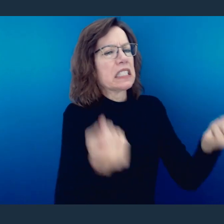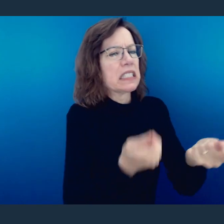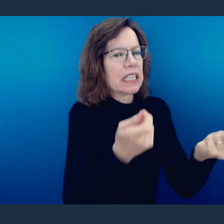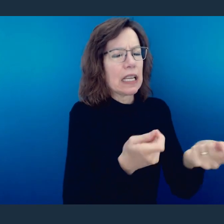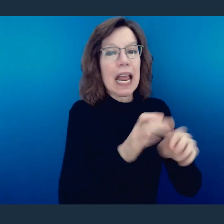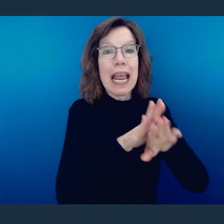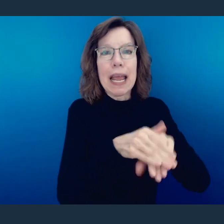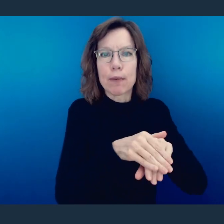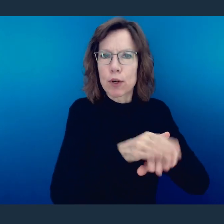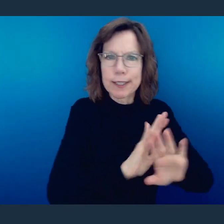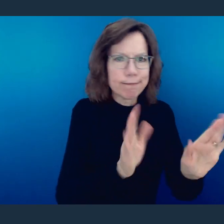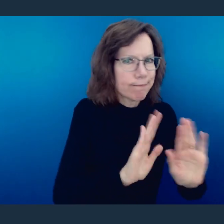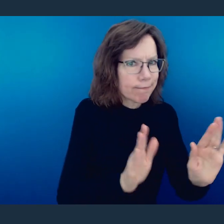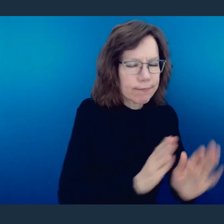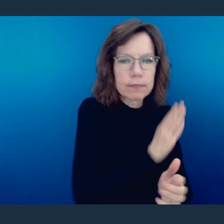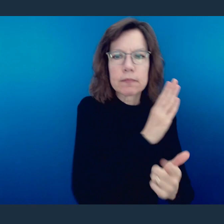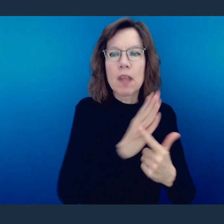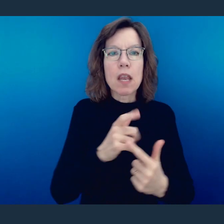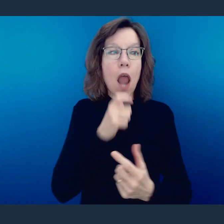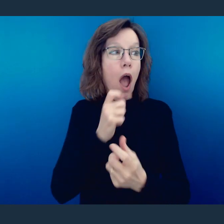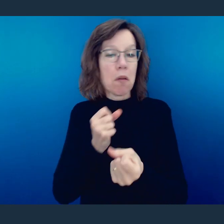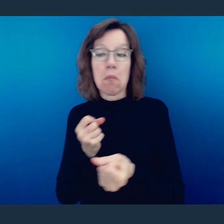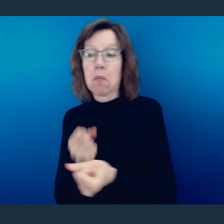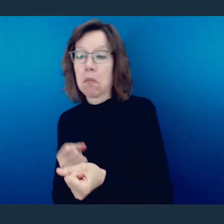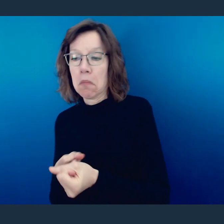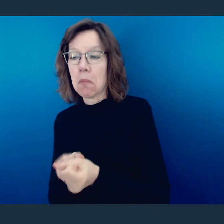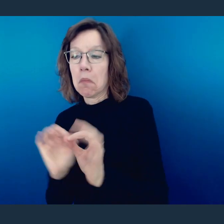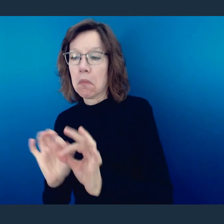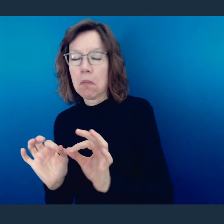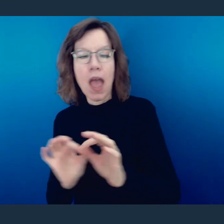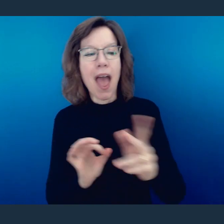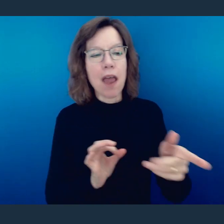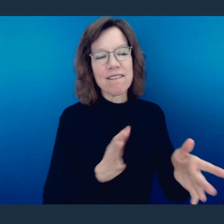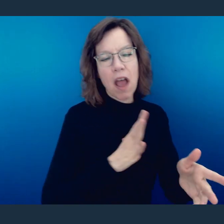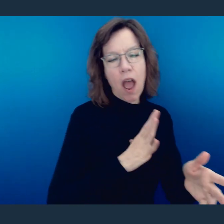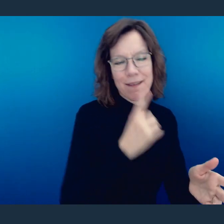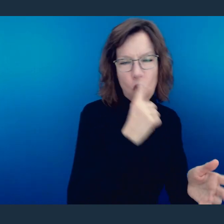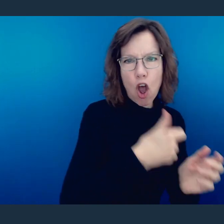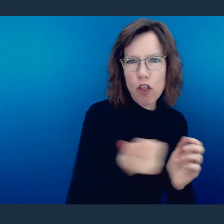and/or being hypocritical, in light of not being partial, in light of the justification